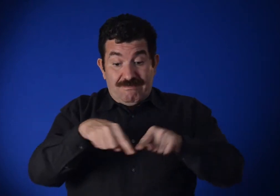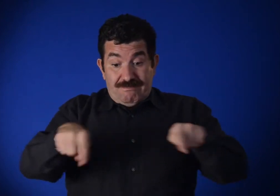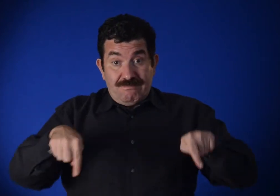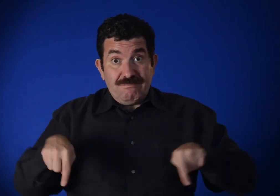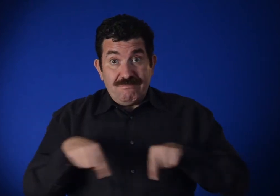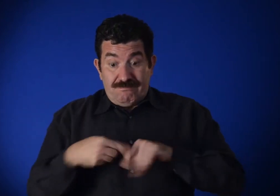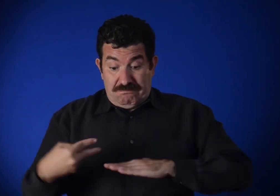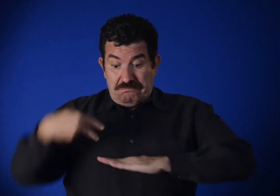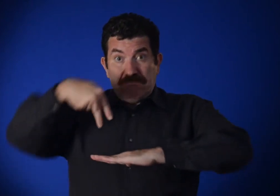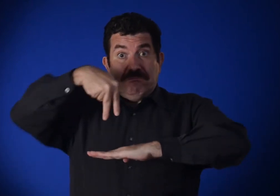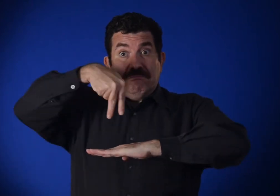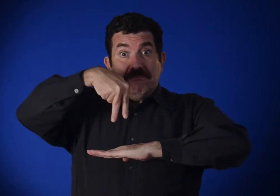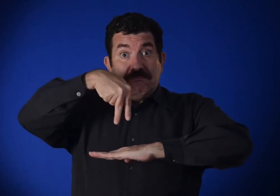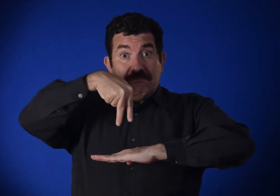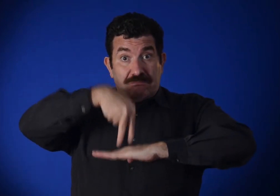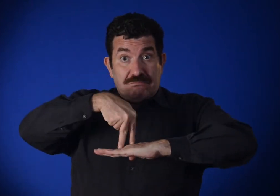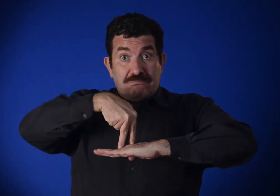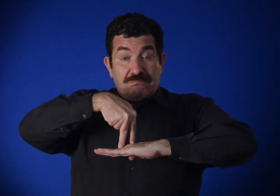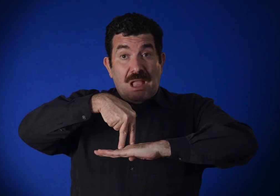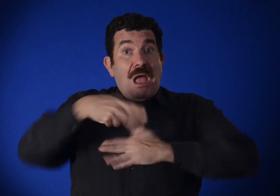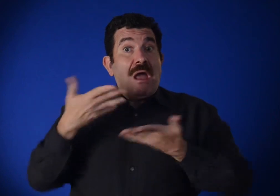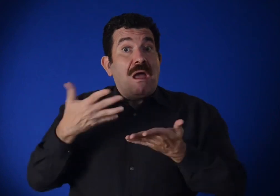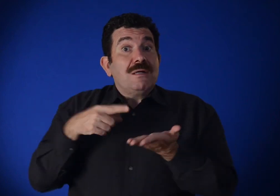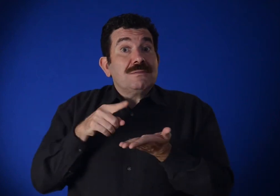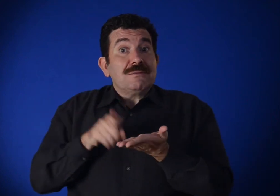sometimes stepping right into the canvas,